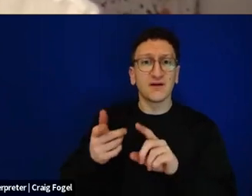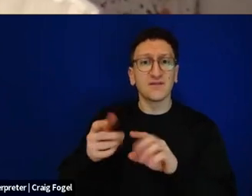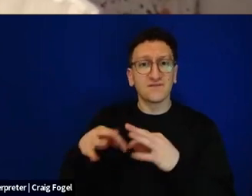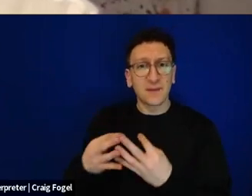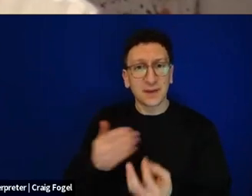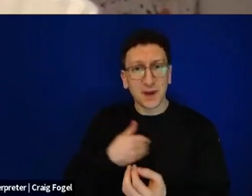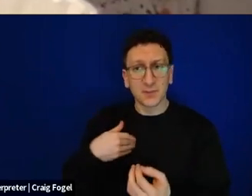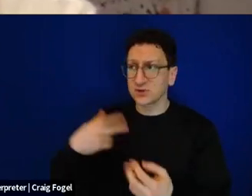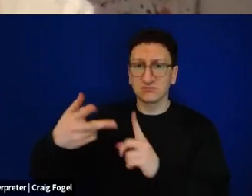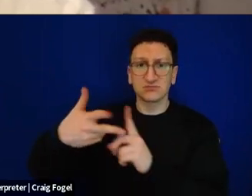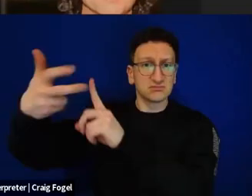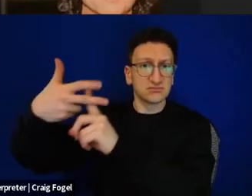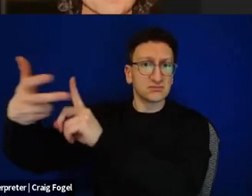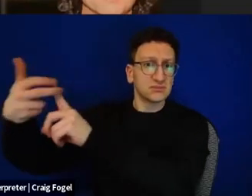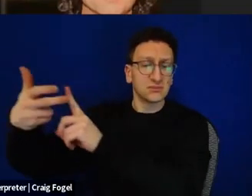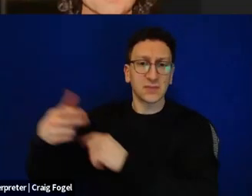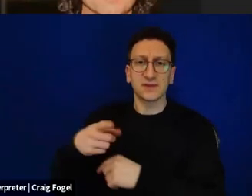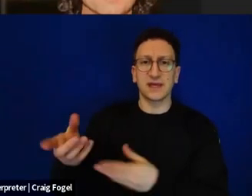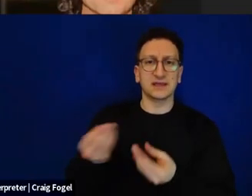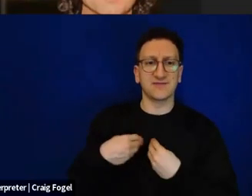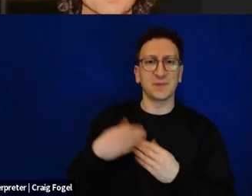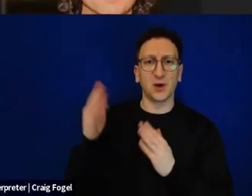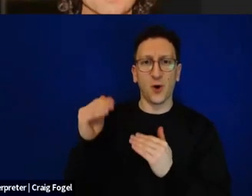in the new Israeli Haggadah that we created, which is not an October 7th Haggadah, but